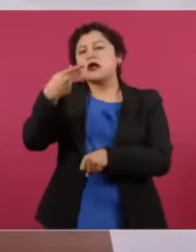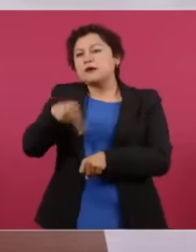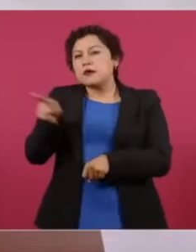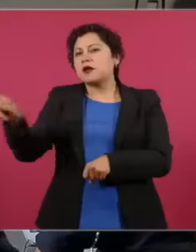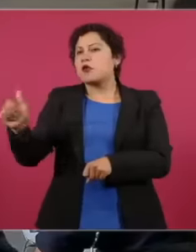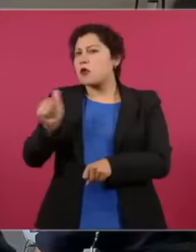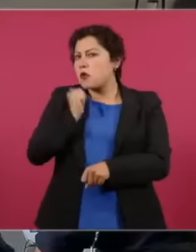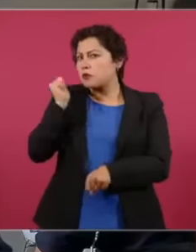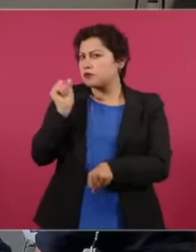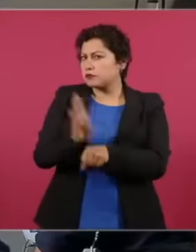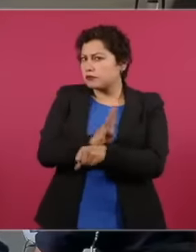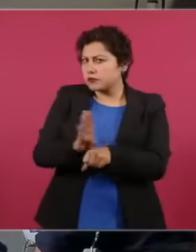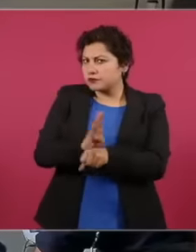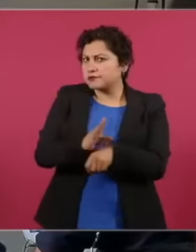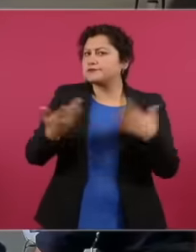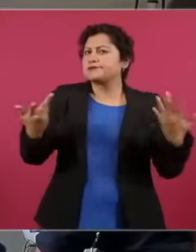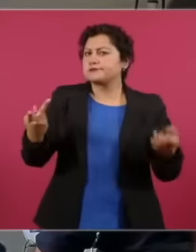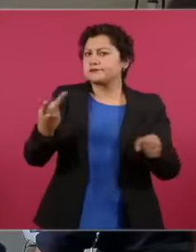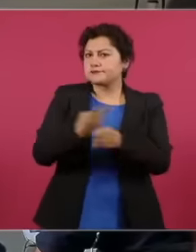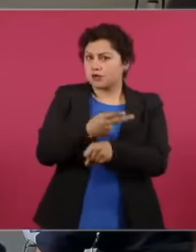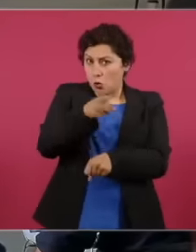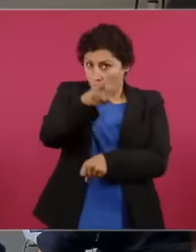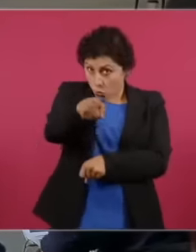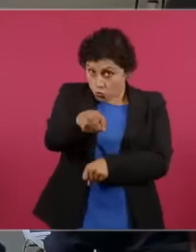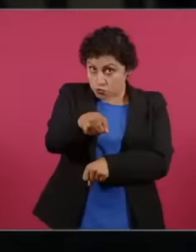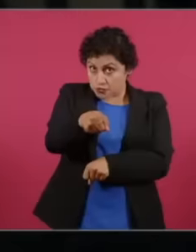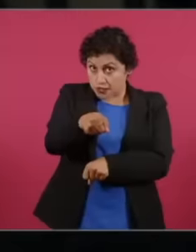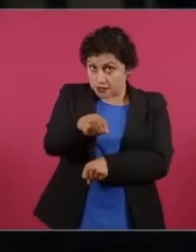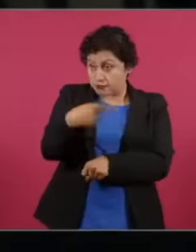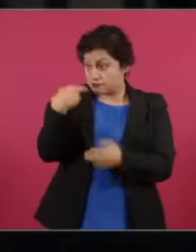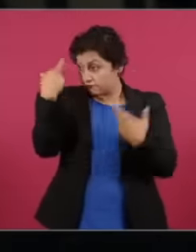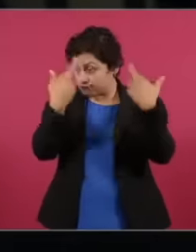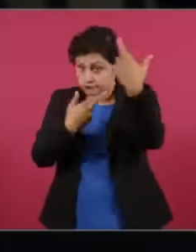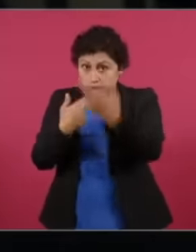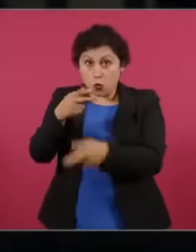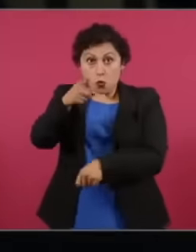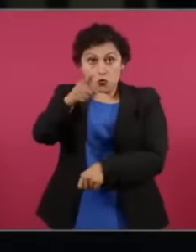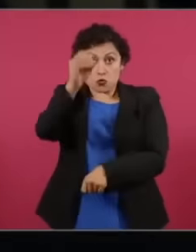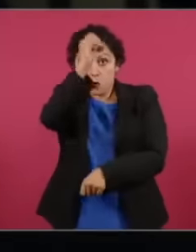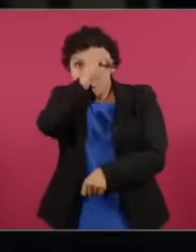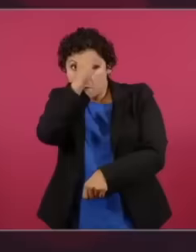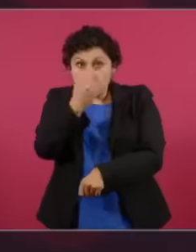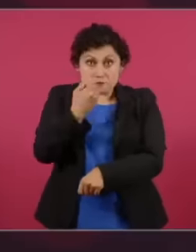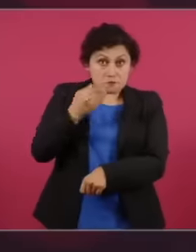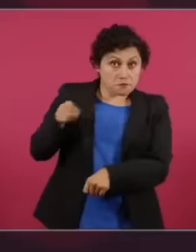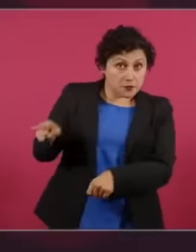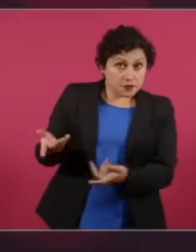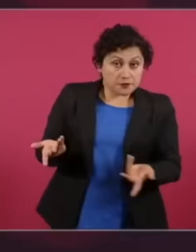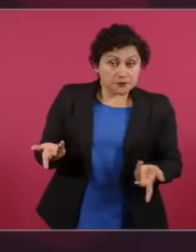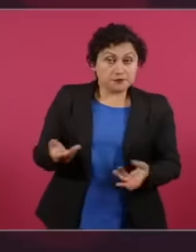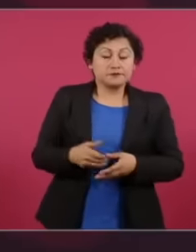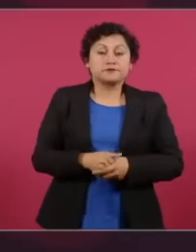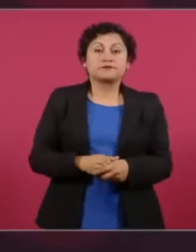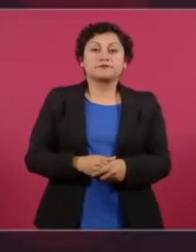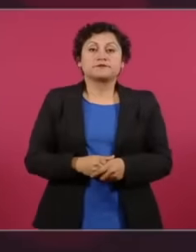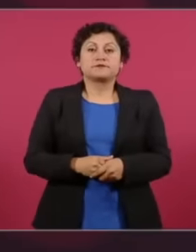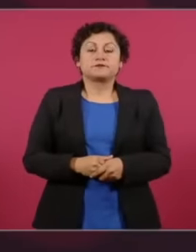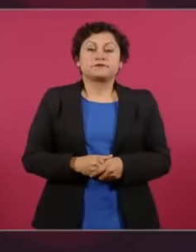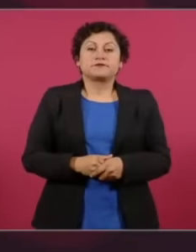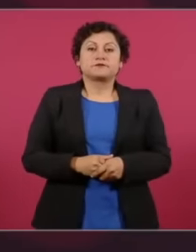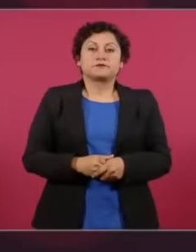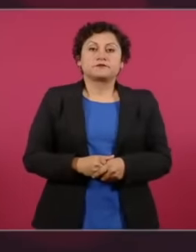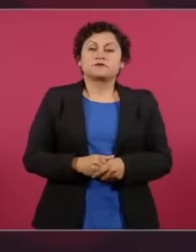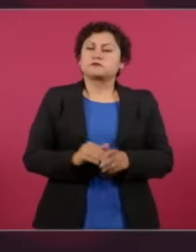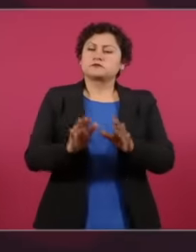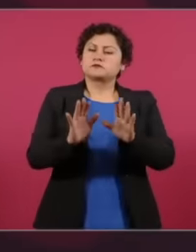these types of matters, it seems correct that it should be Not always like that. We have denounced all